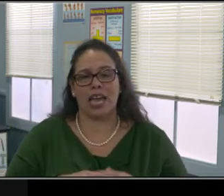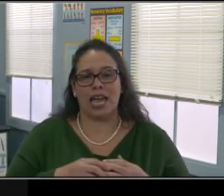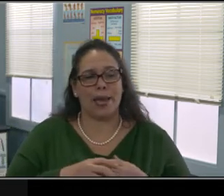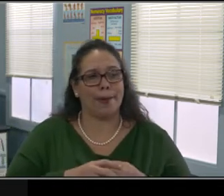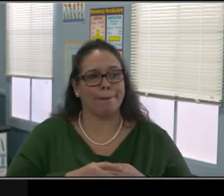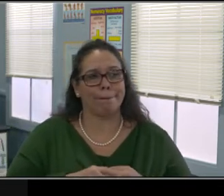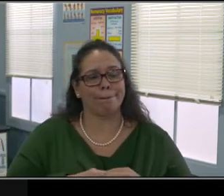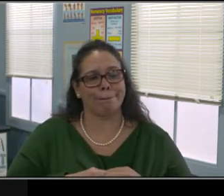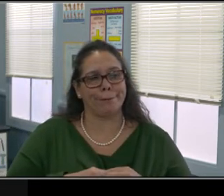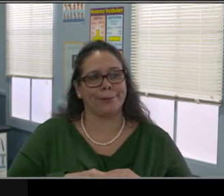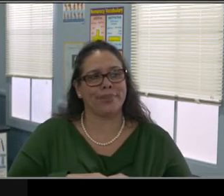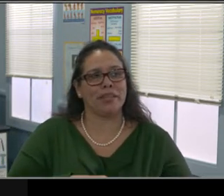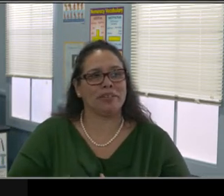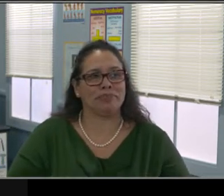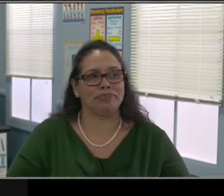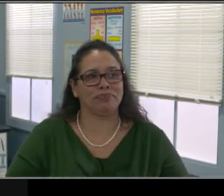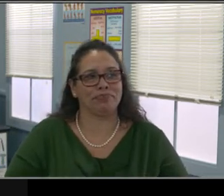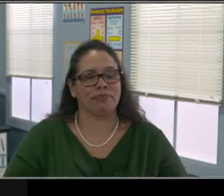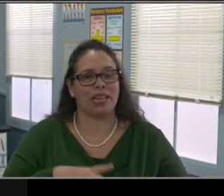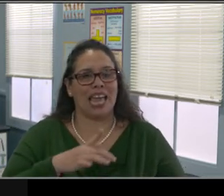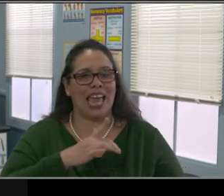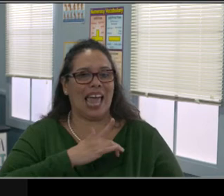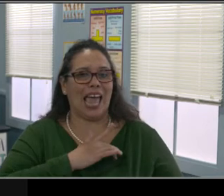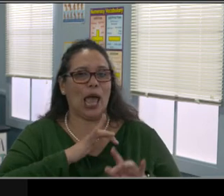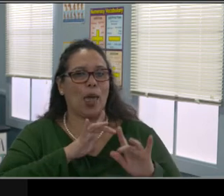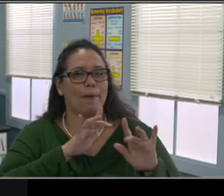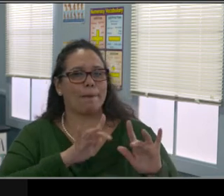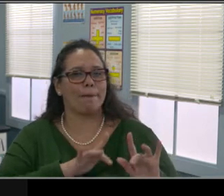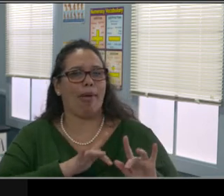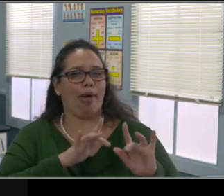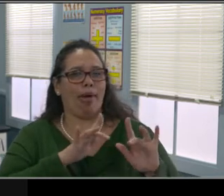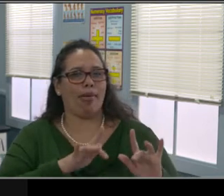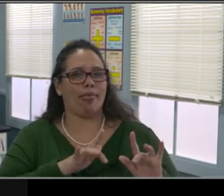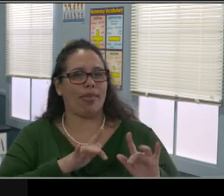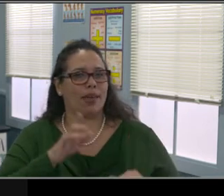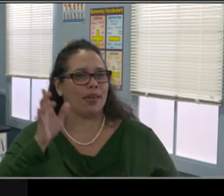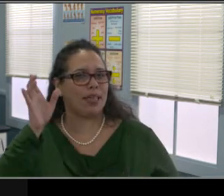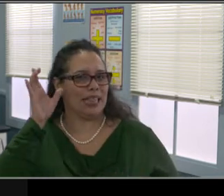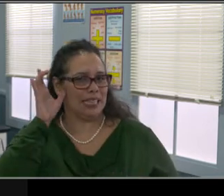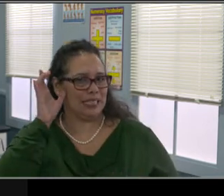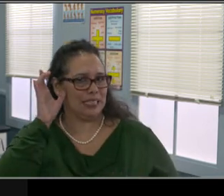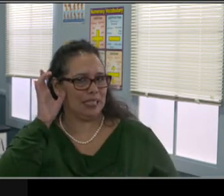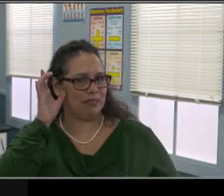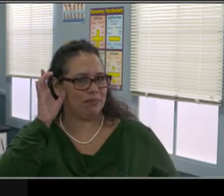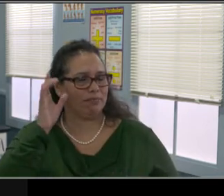they're telling you about a conflict that they're having with someone or their brother or their sister,